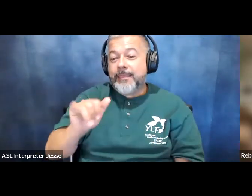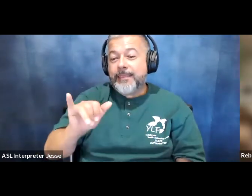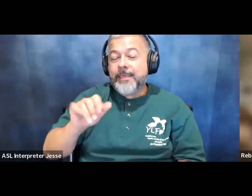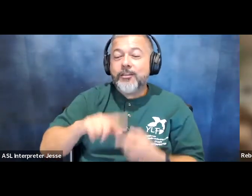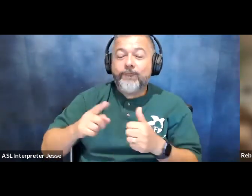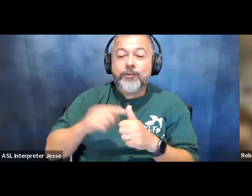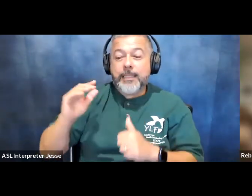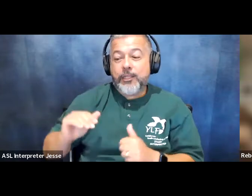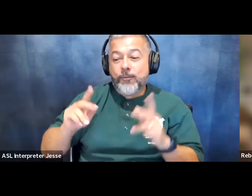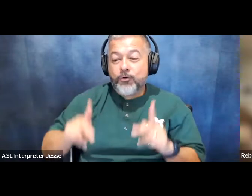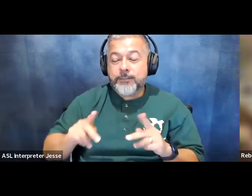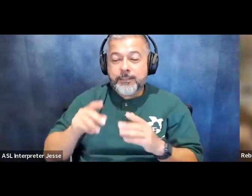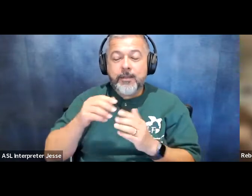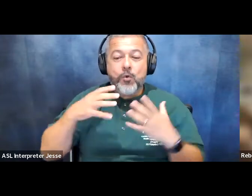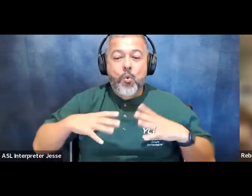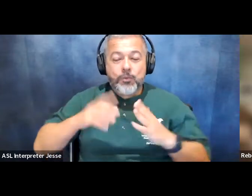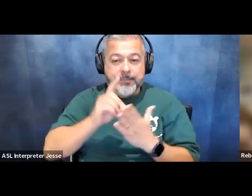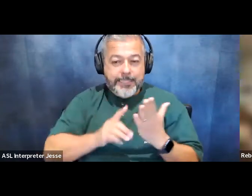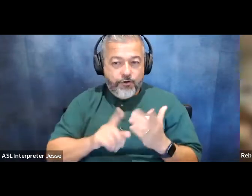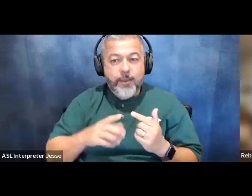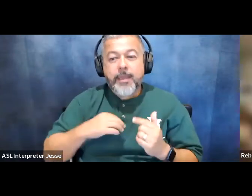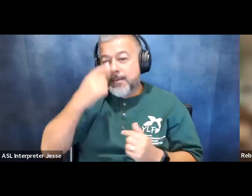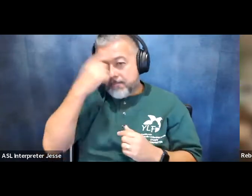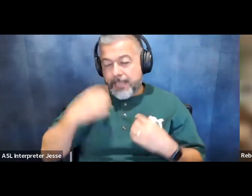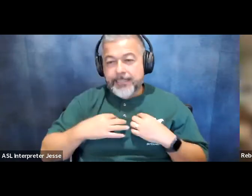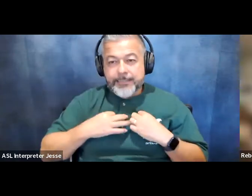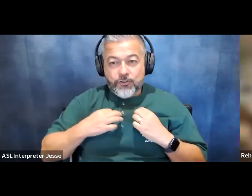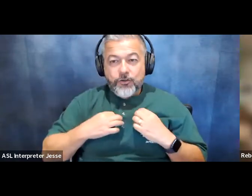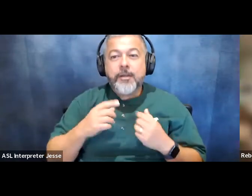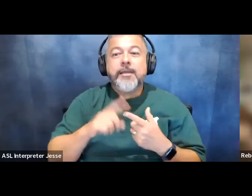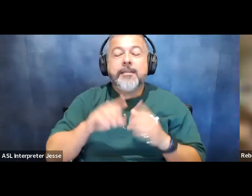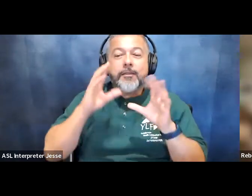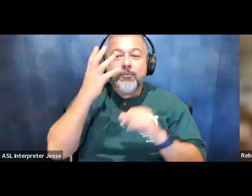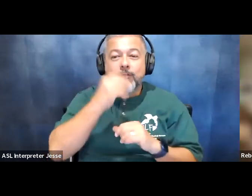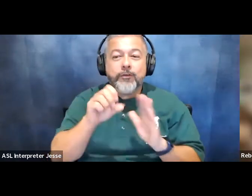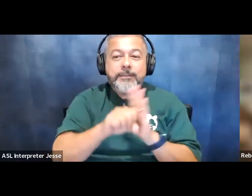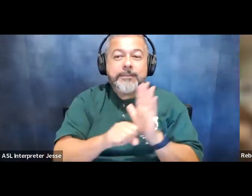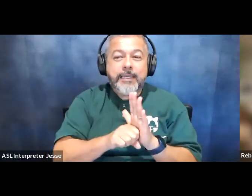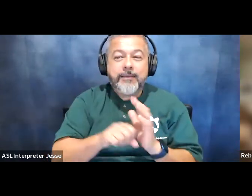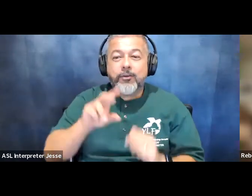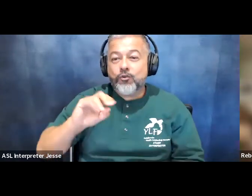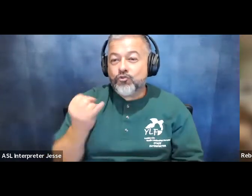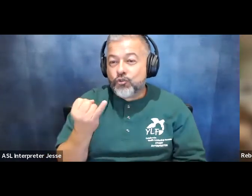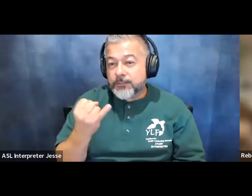and a black t-shirt i the great state of new jersey is unseated lenape territory